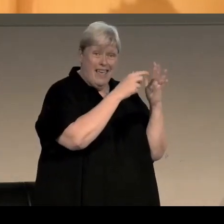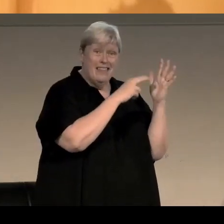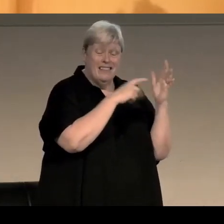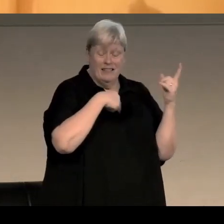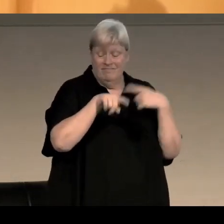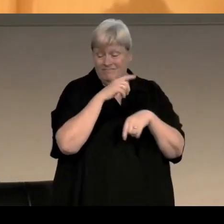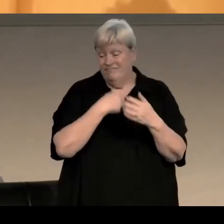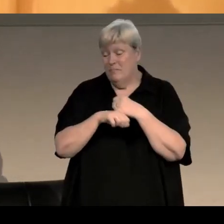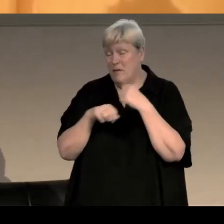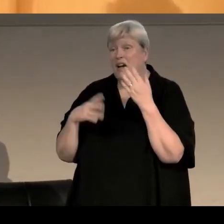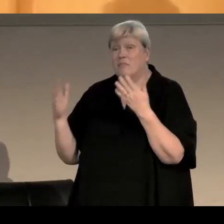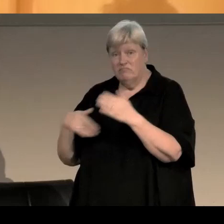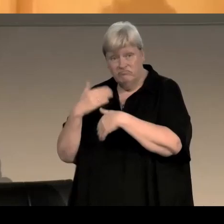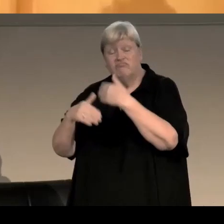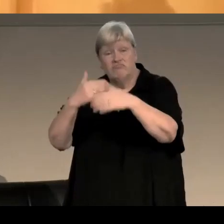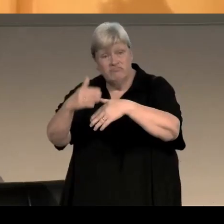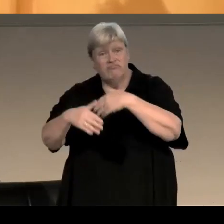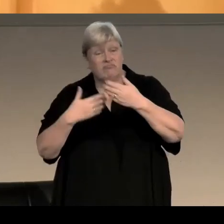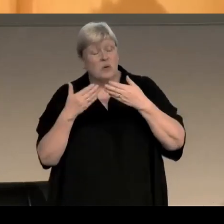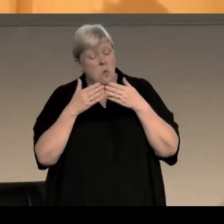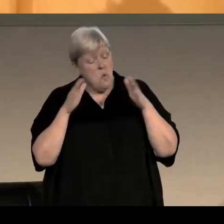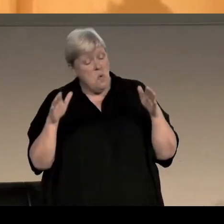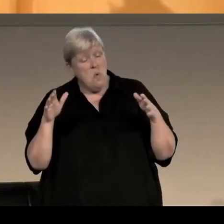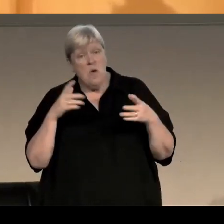but once we pushed the door open a bit further you know, we got trampled underfoot,